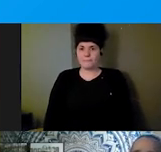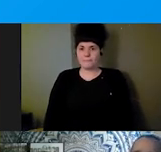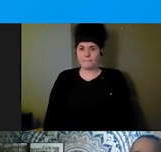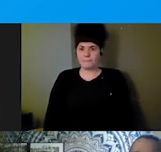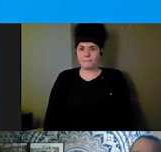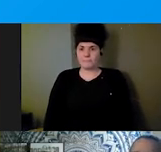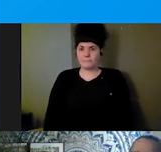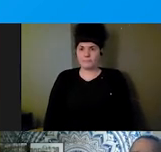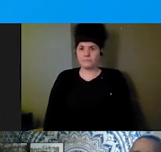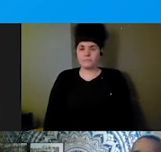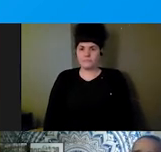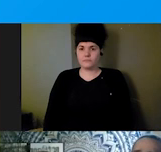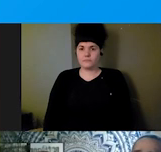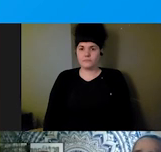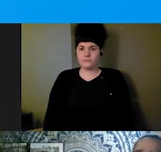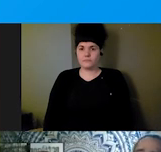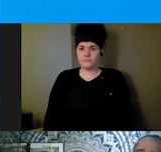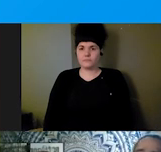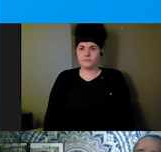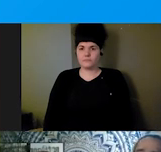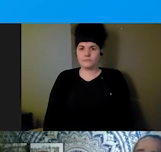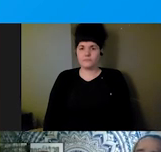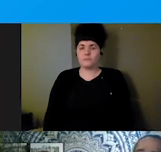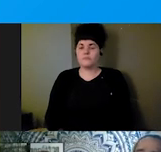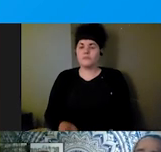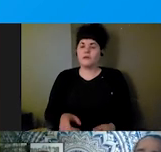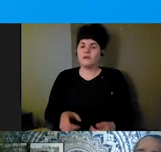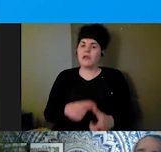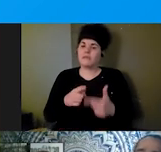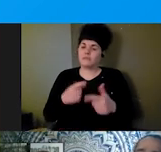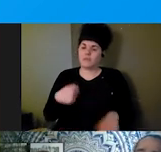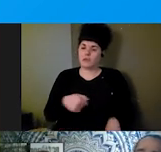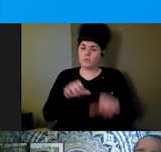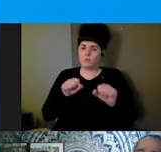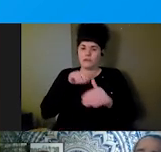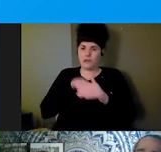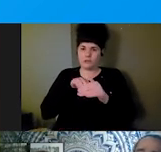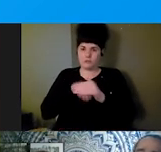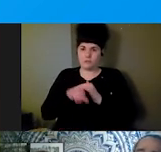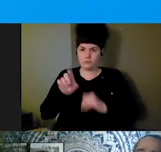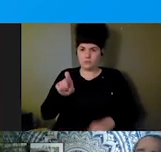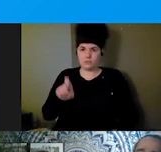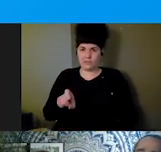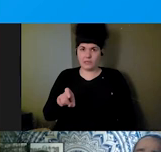then access those needs is different but NOT mean that